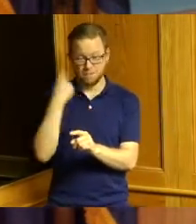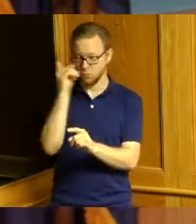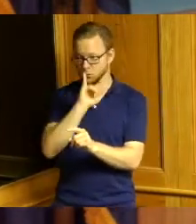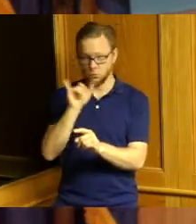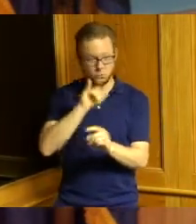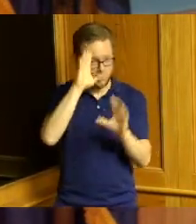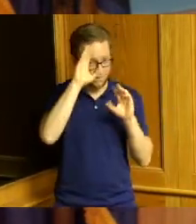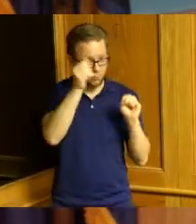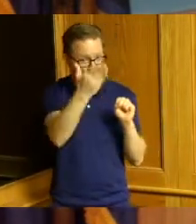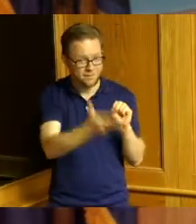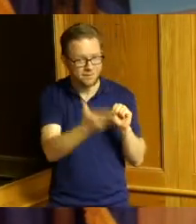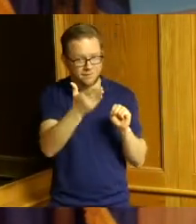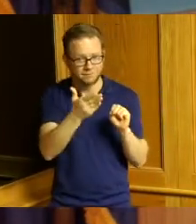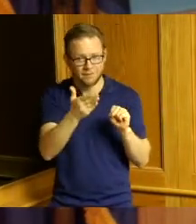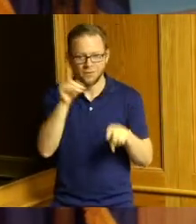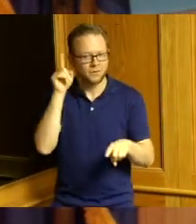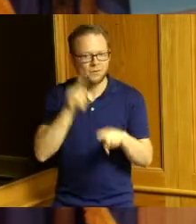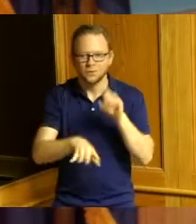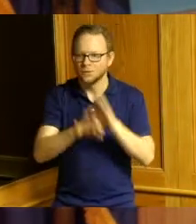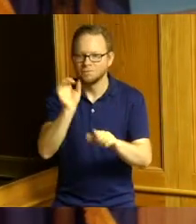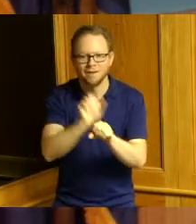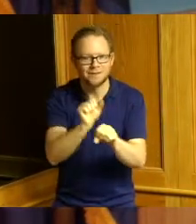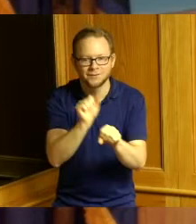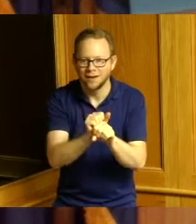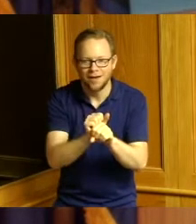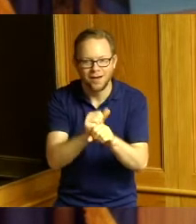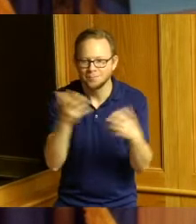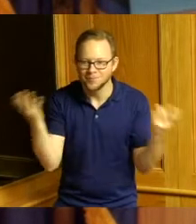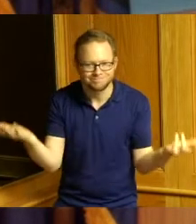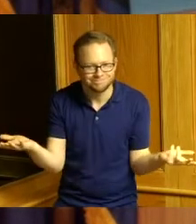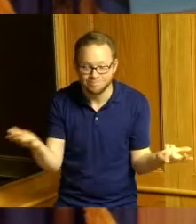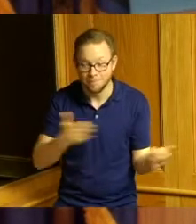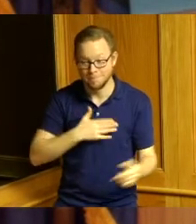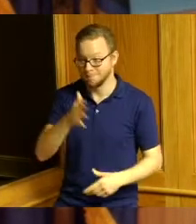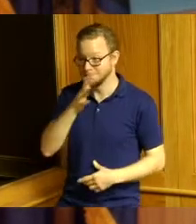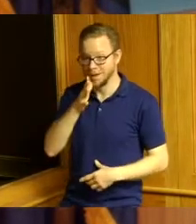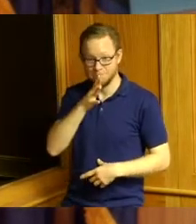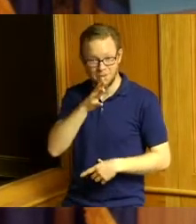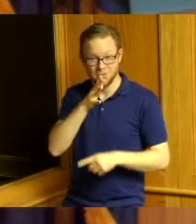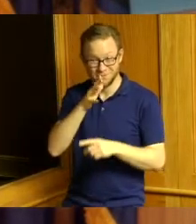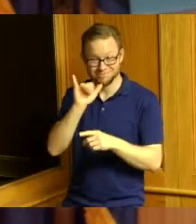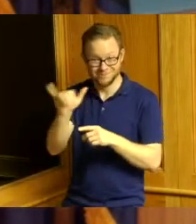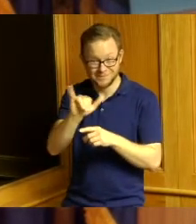even get a job my mother was one of them qualified but they said you didn't fit the description